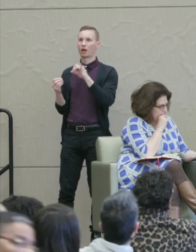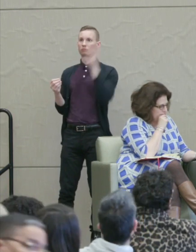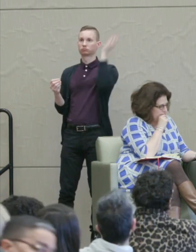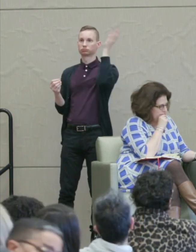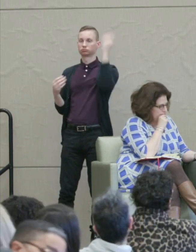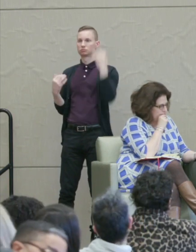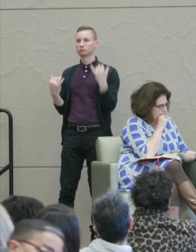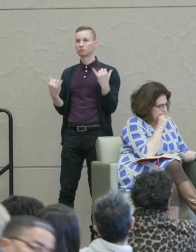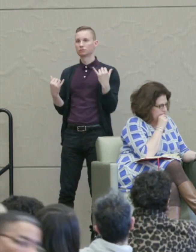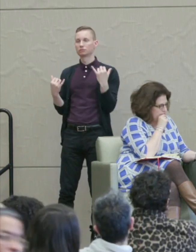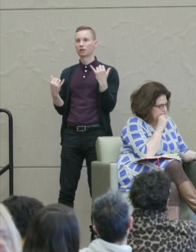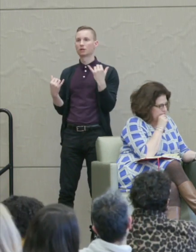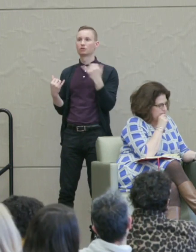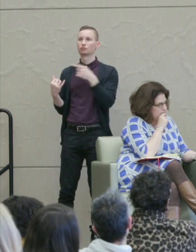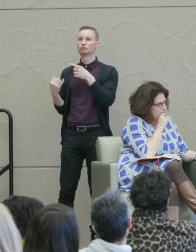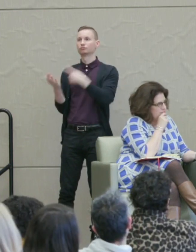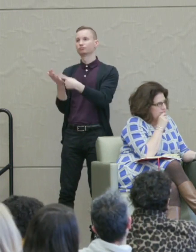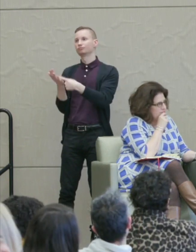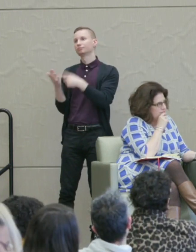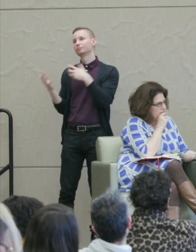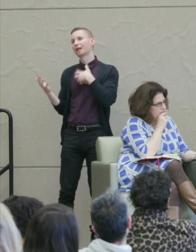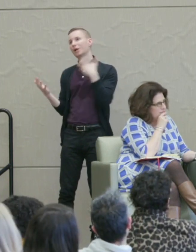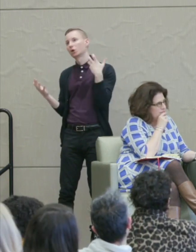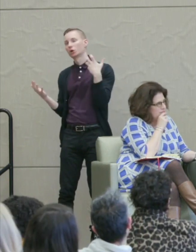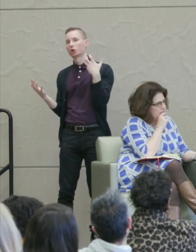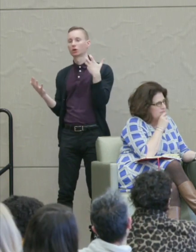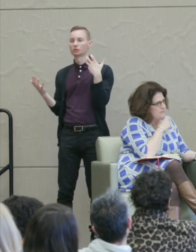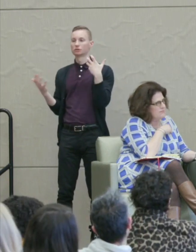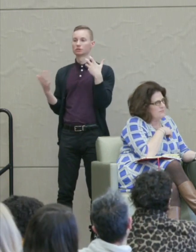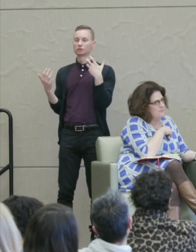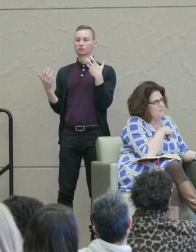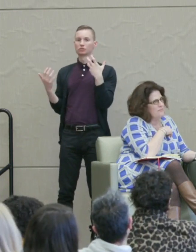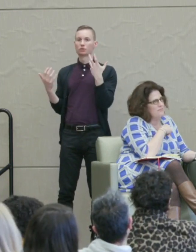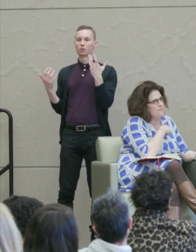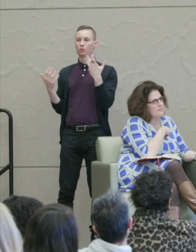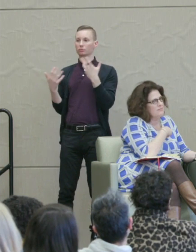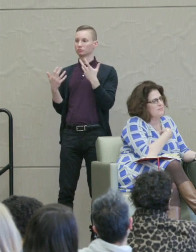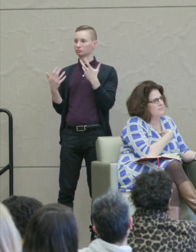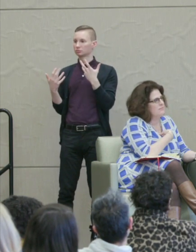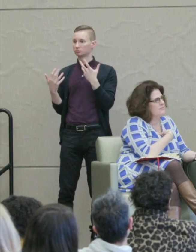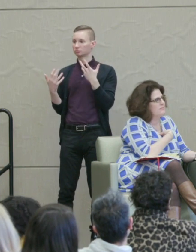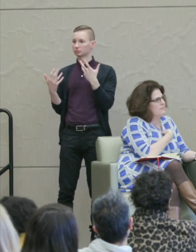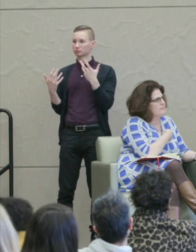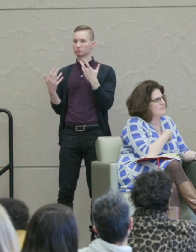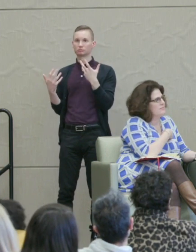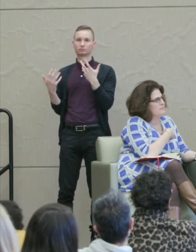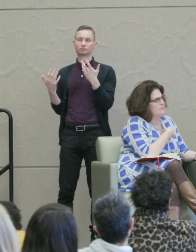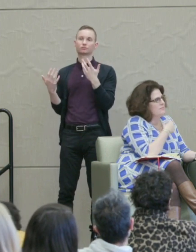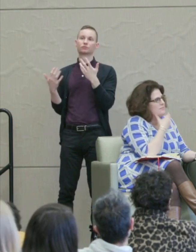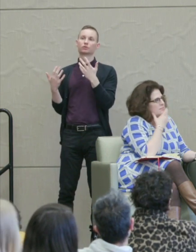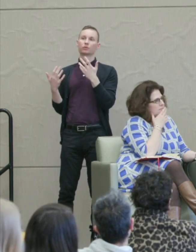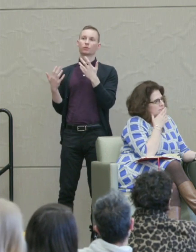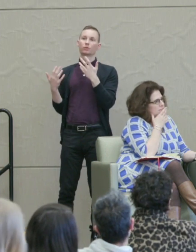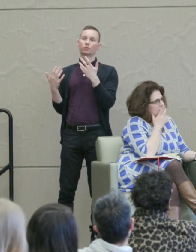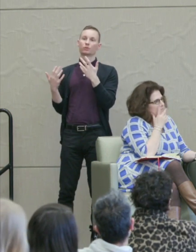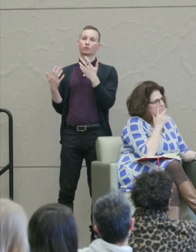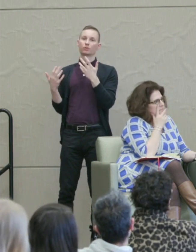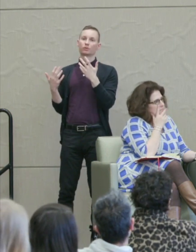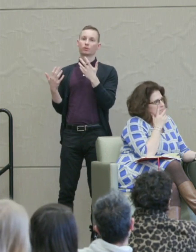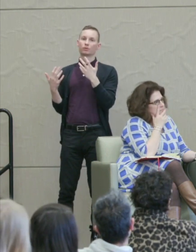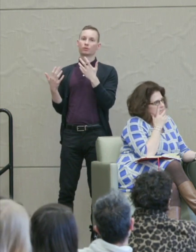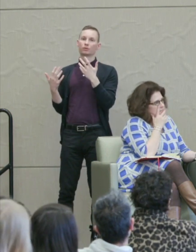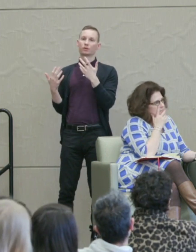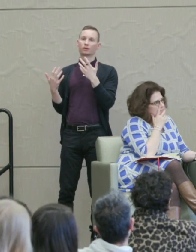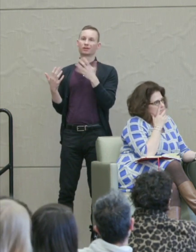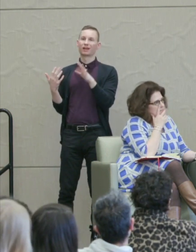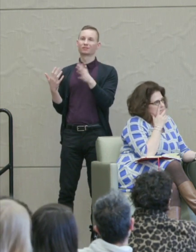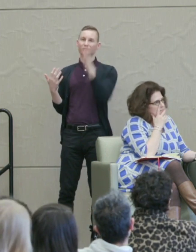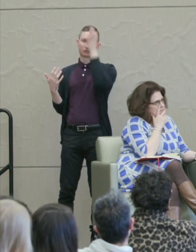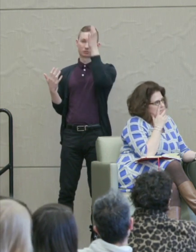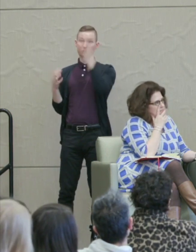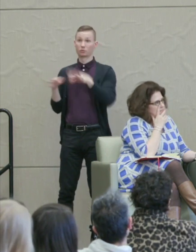of anger is the way in which it has a kind of conceptual importance both in philosophy